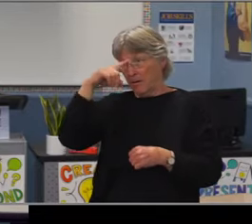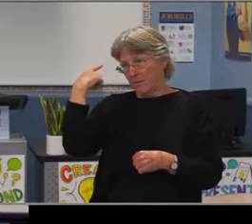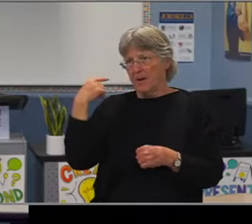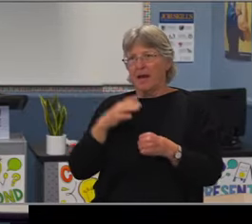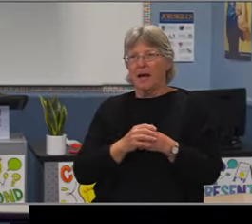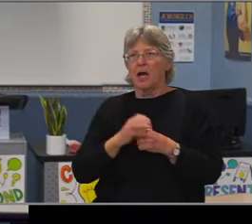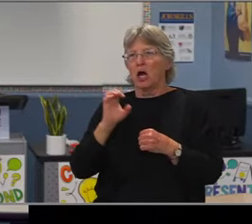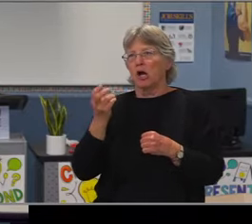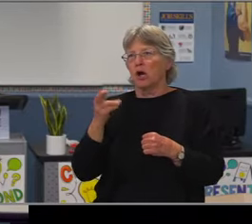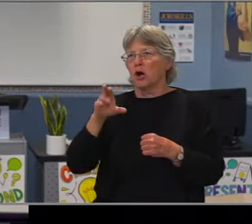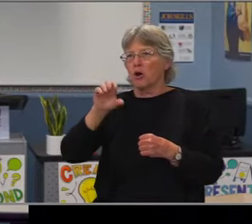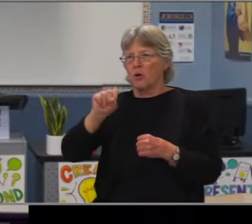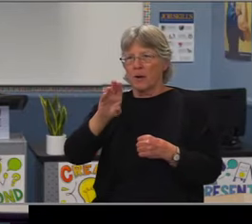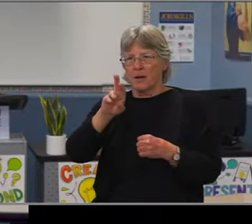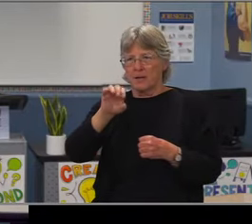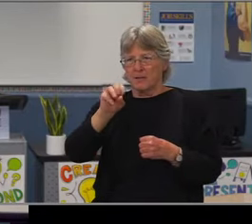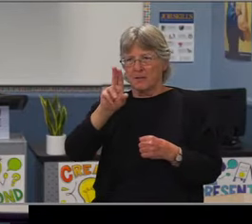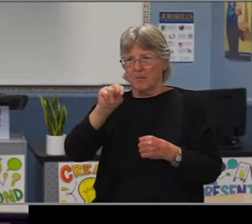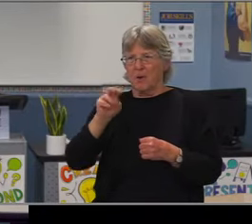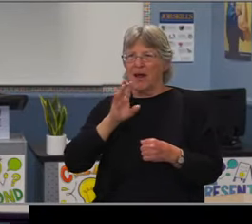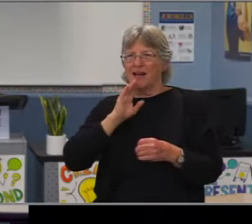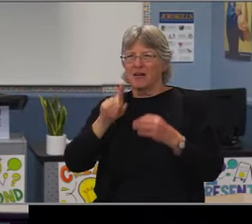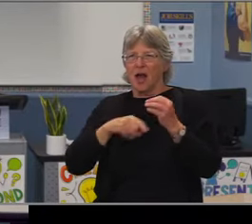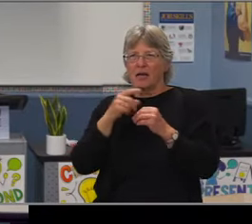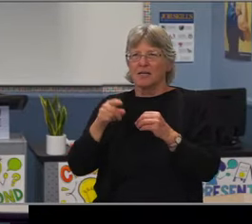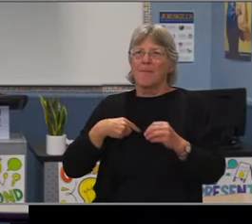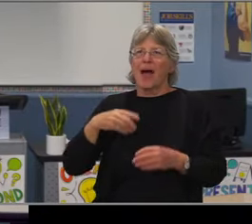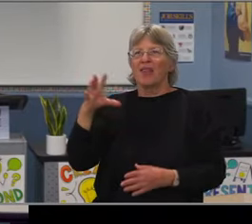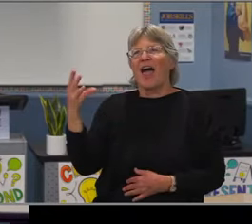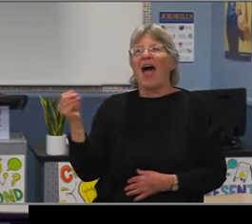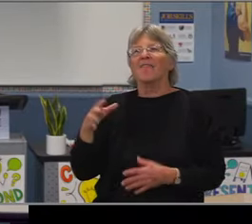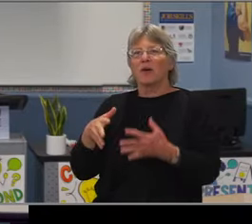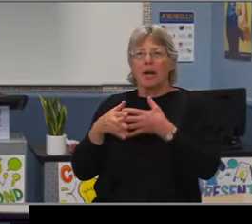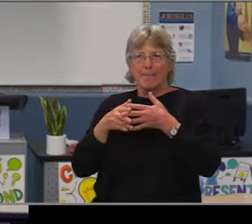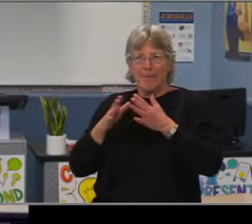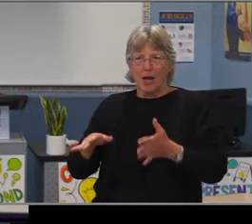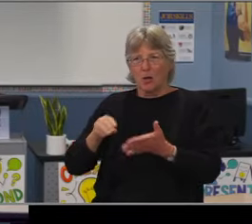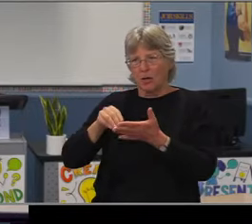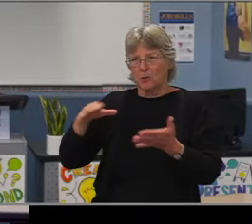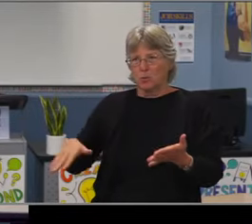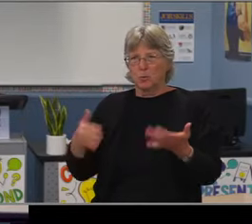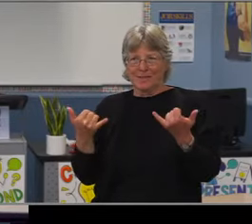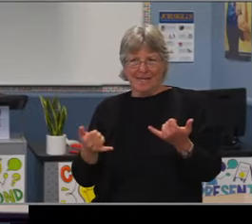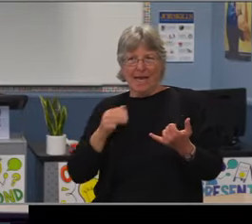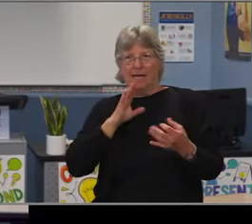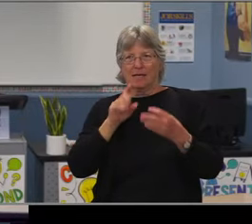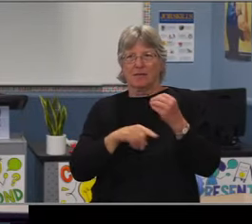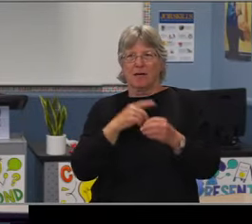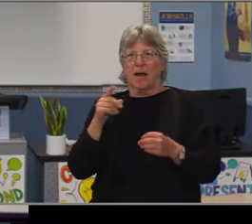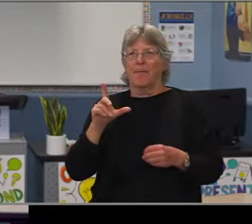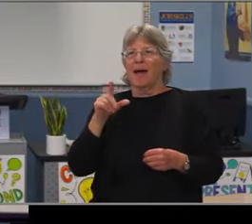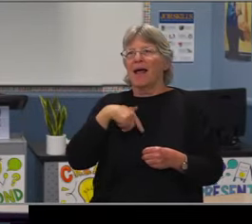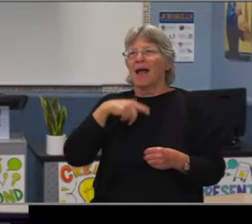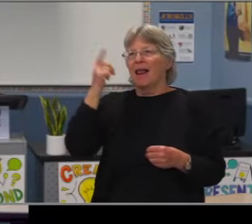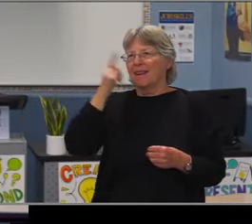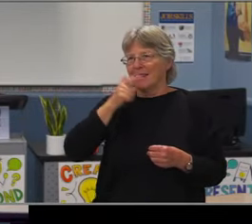in the proportion of grade nine students scoring above the 50th percentile on PSAT. And that's really an indicator of middle school.